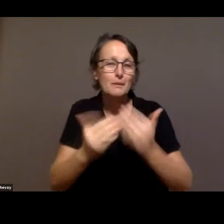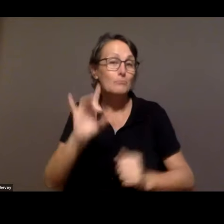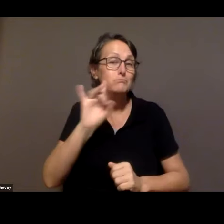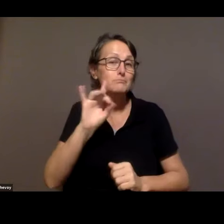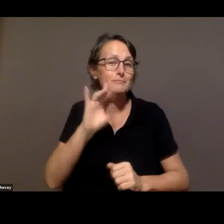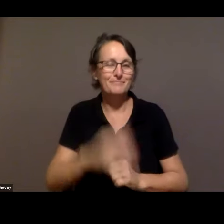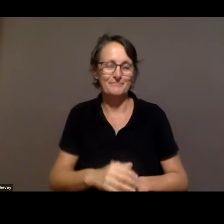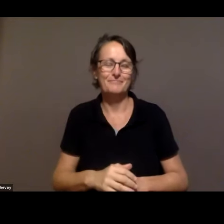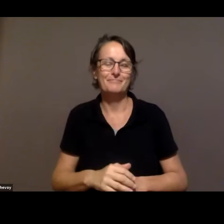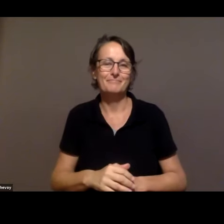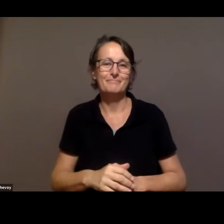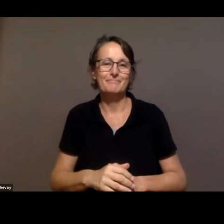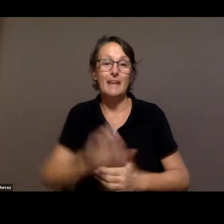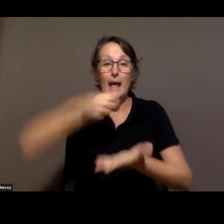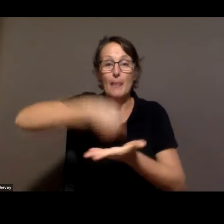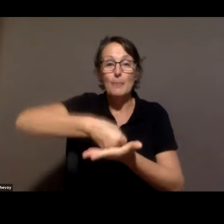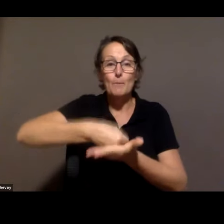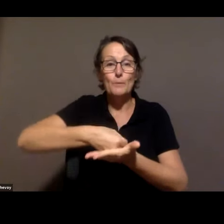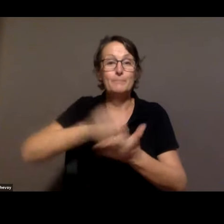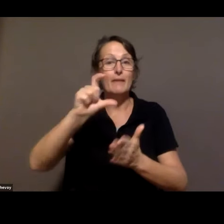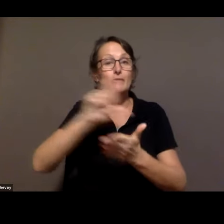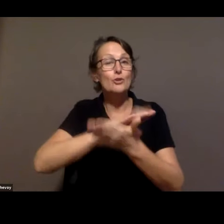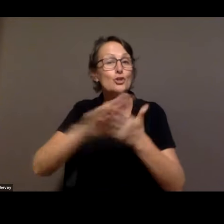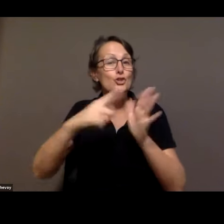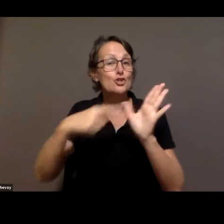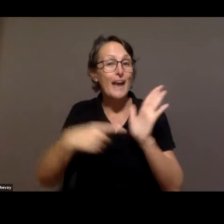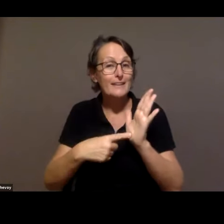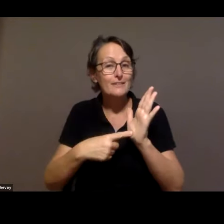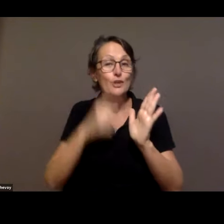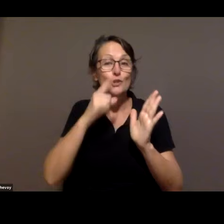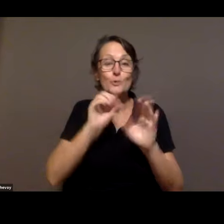chat icon, please say hello, let us know what country you're zooming in